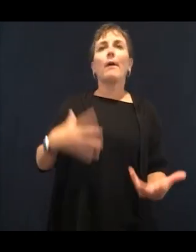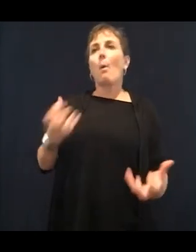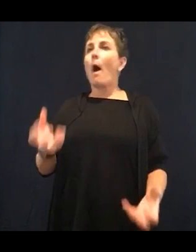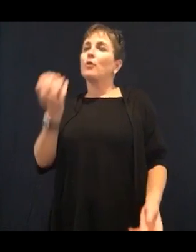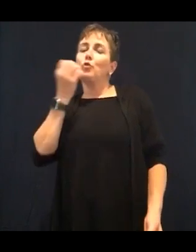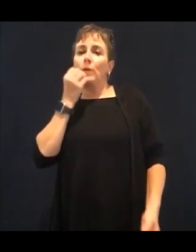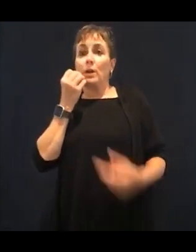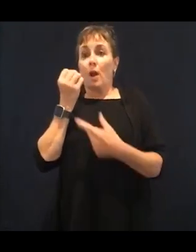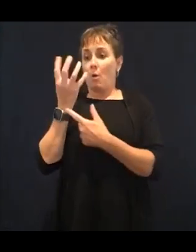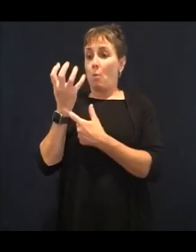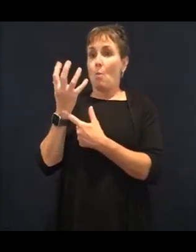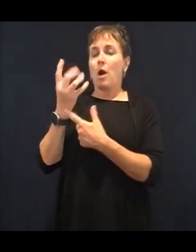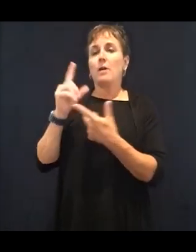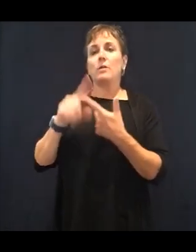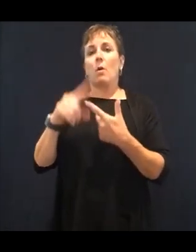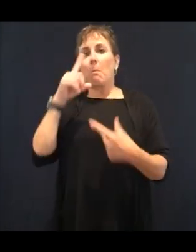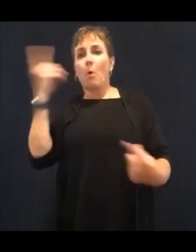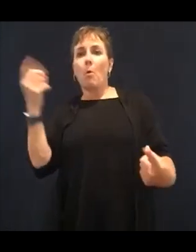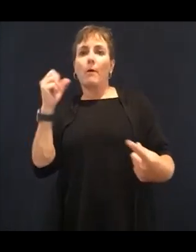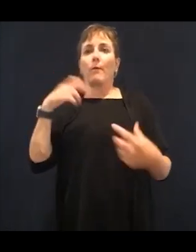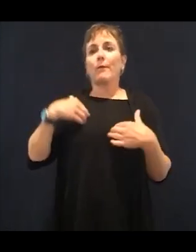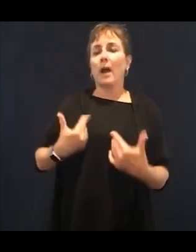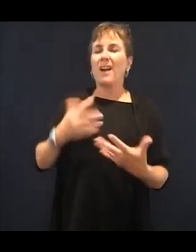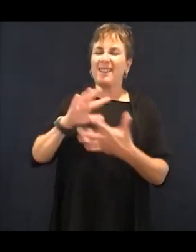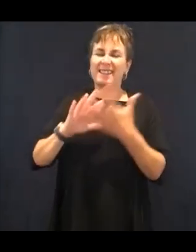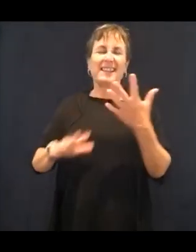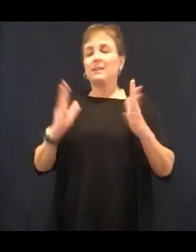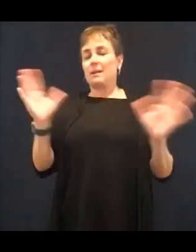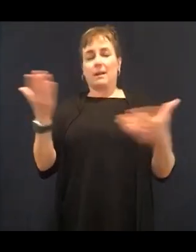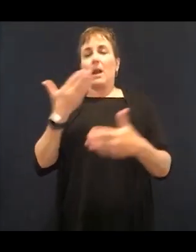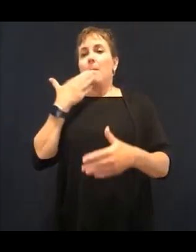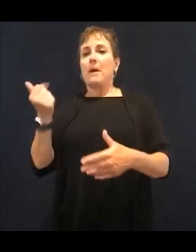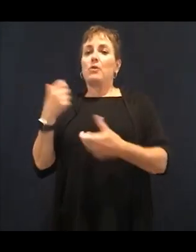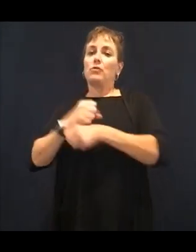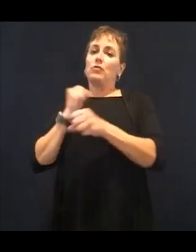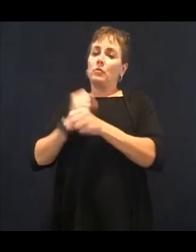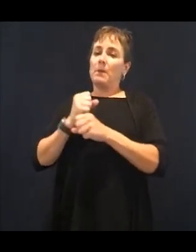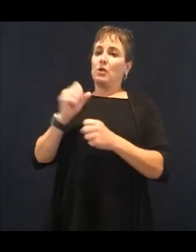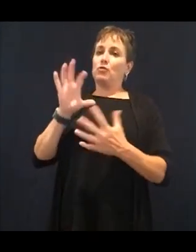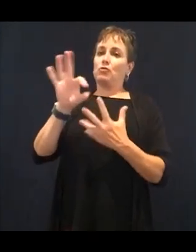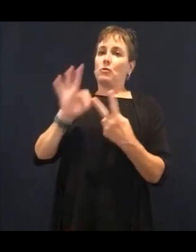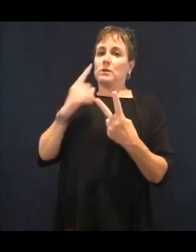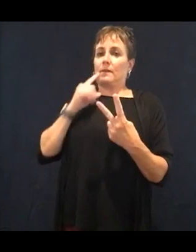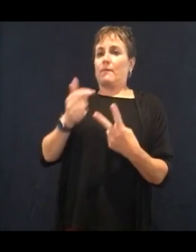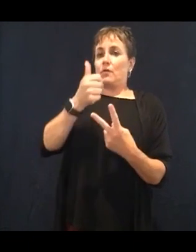like we have motivation and that